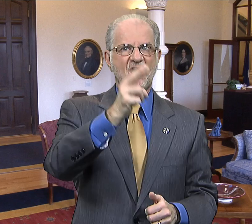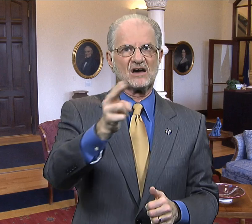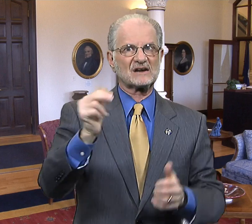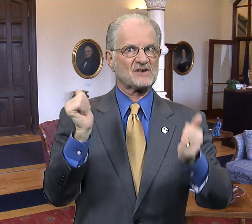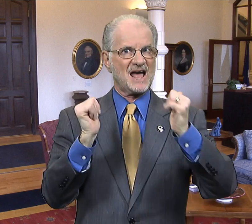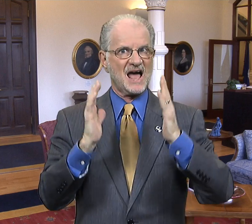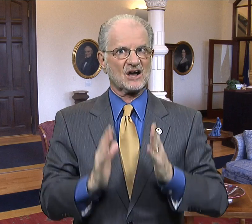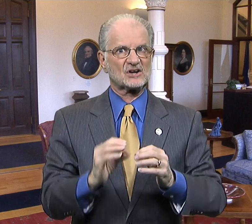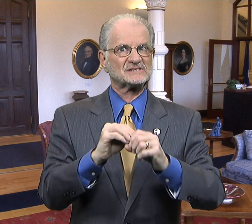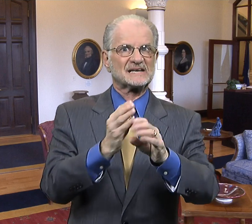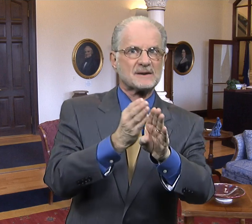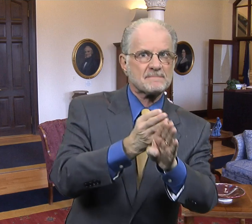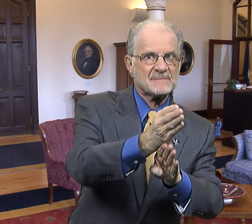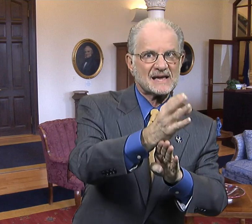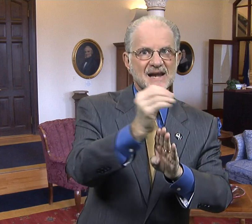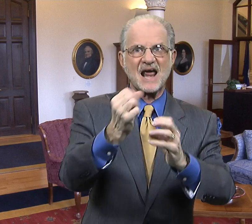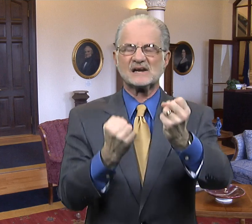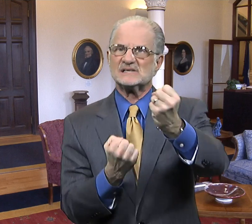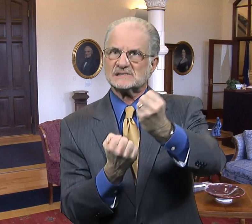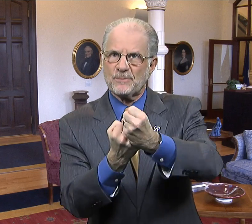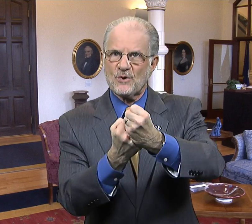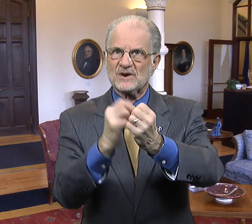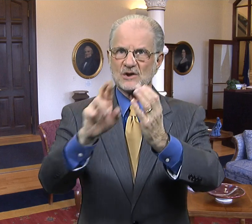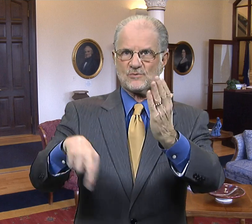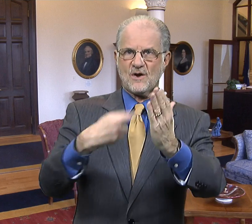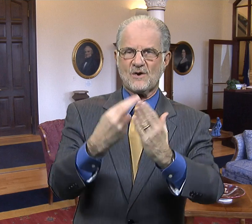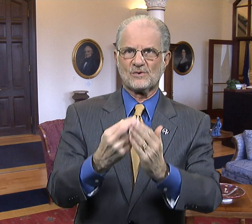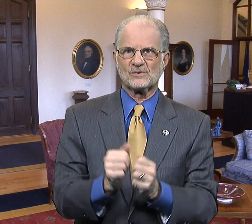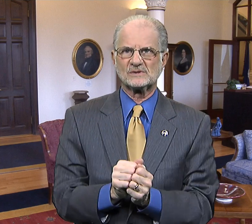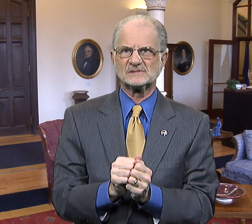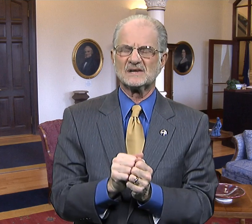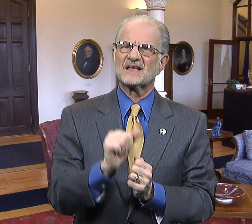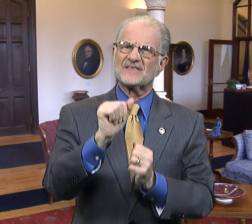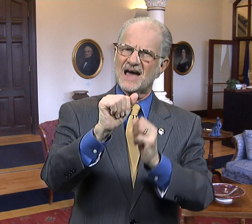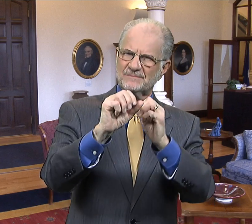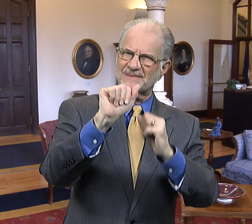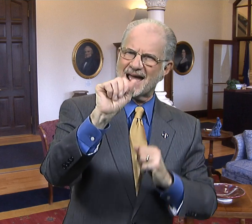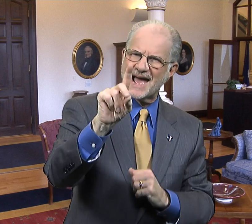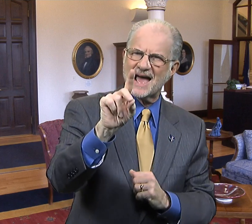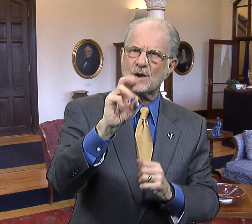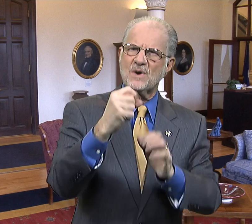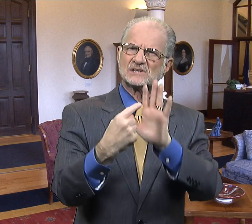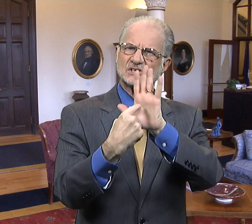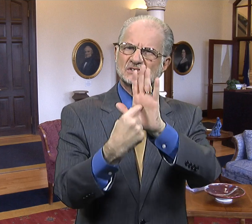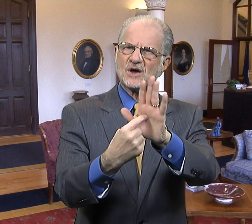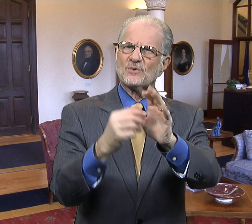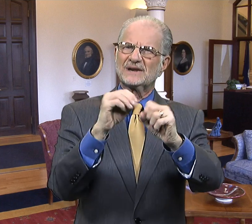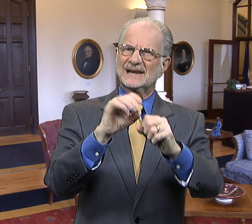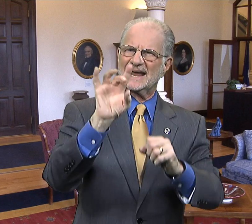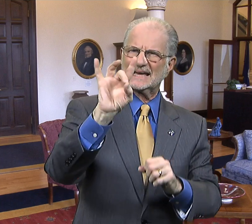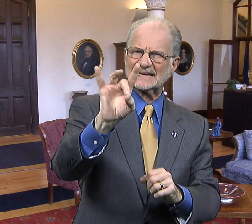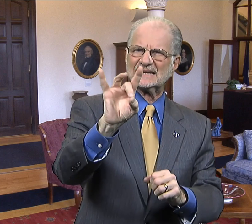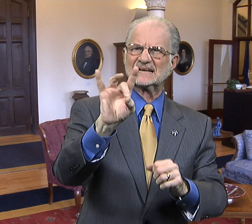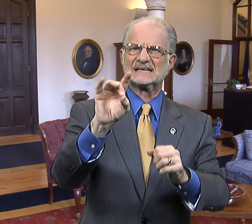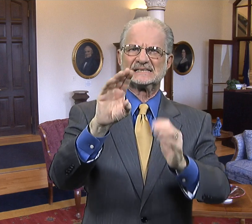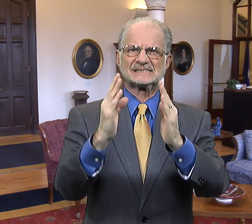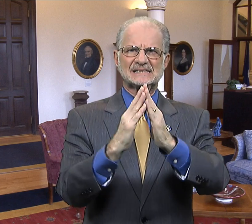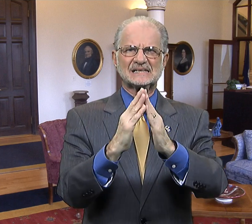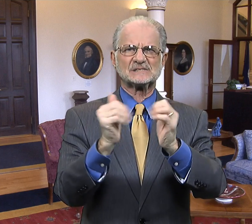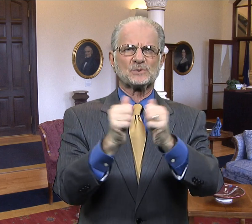and hard of hearing actors in main and supporting roles. The ad was shown in eight cities